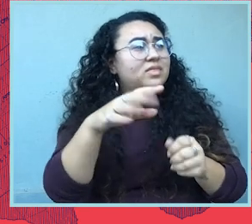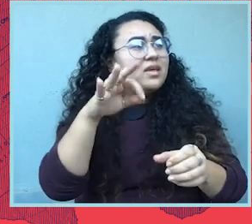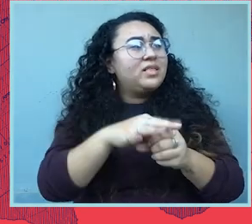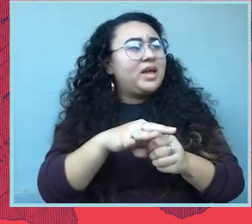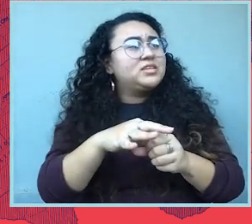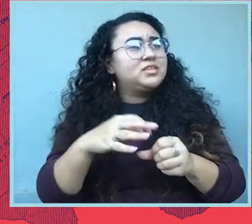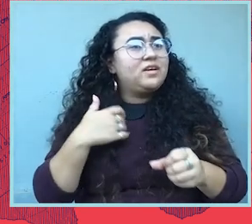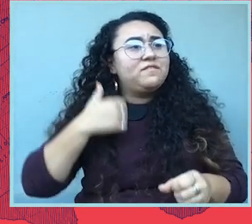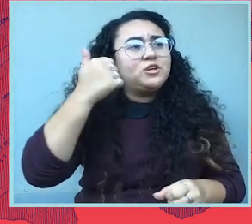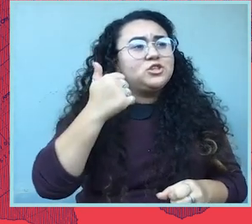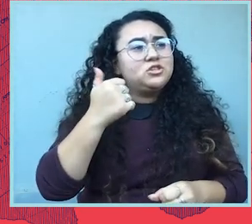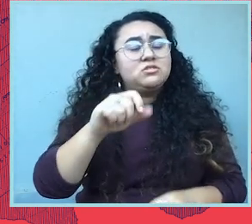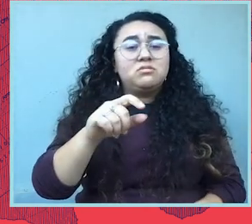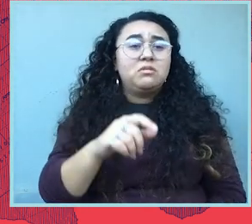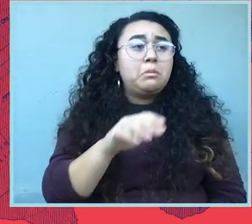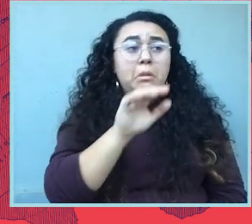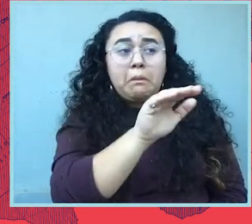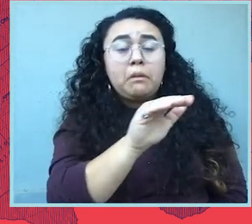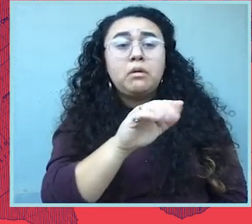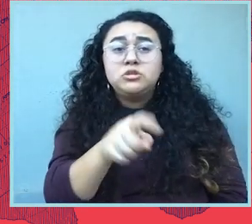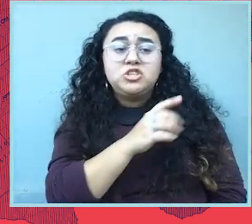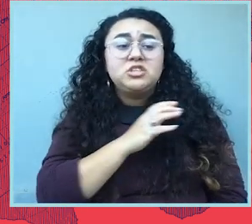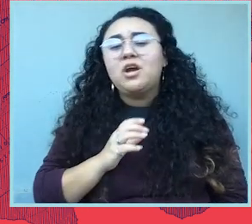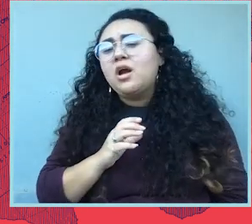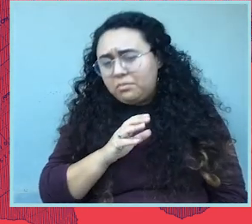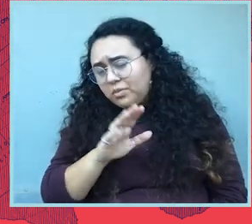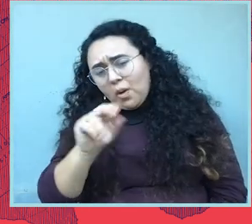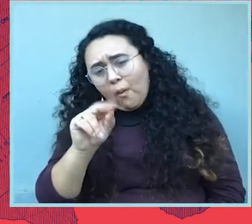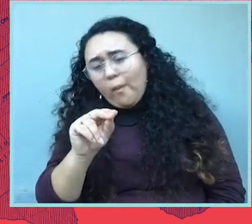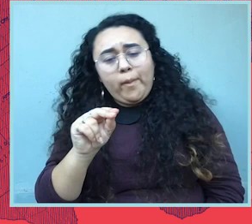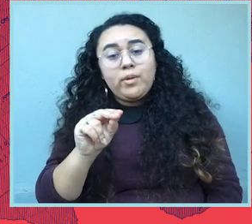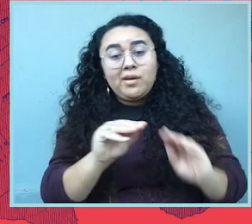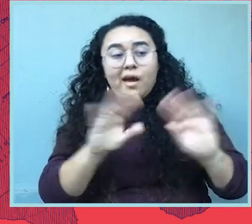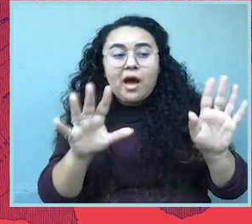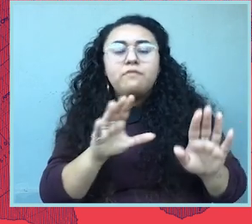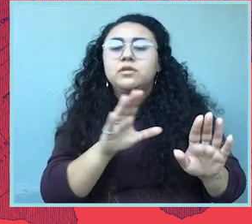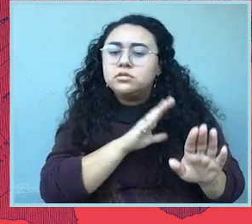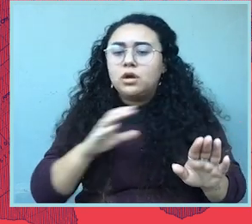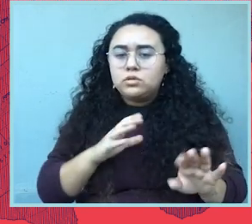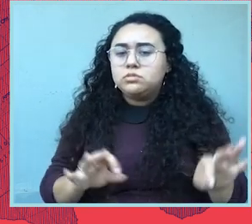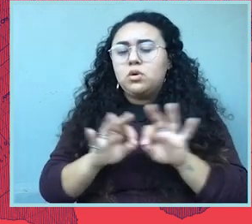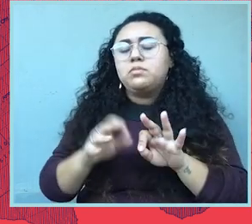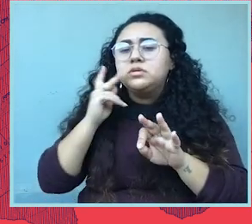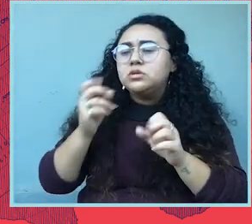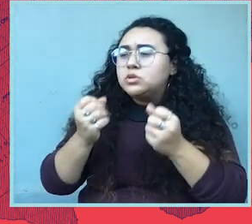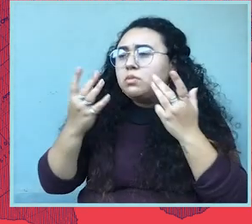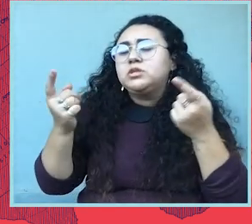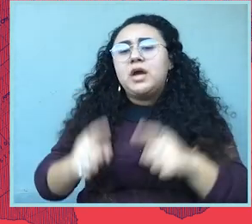your elected officials, don't just think about Congress. Obviously, that's important. But so much happens at the state level.